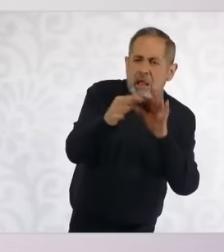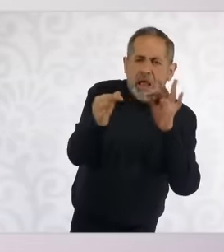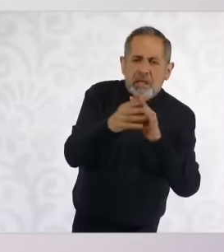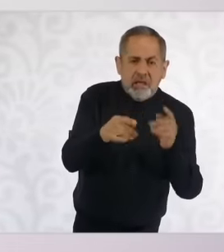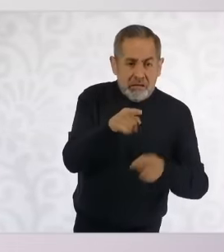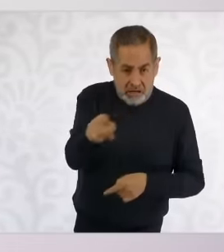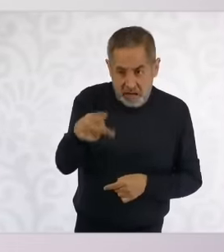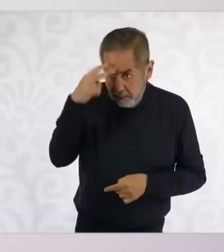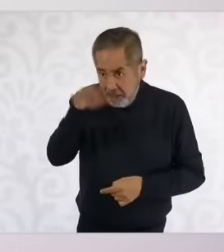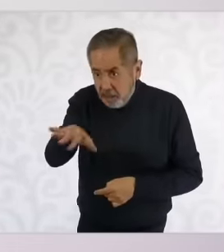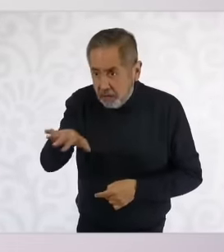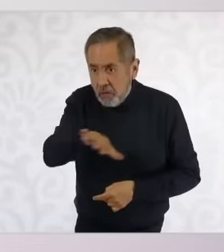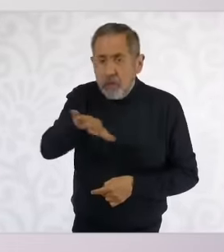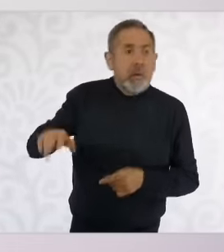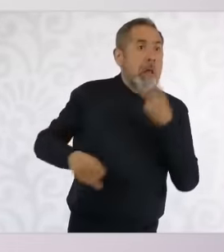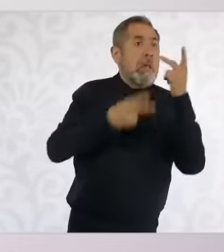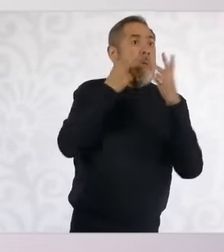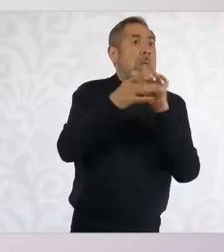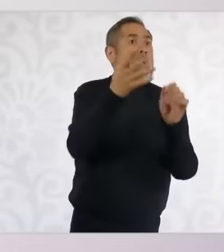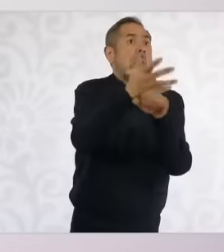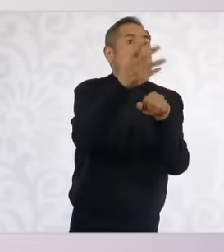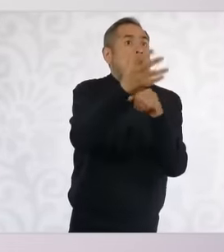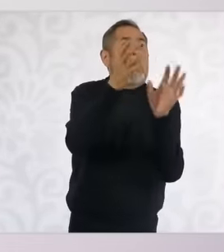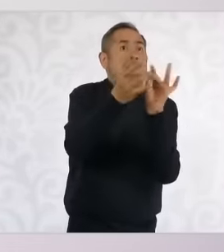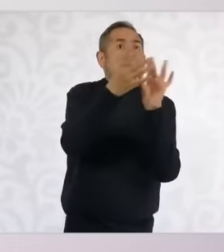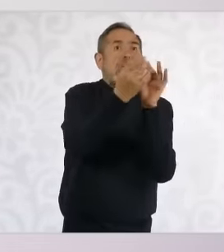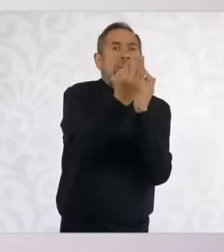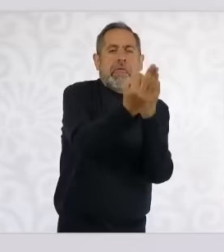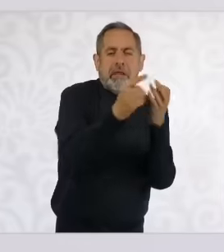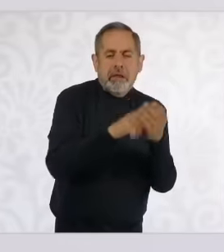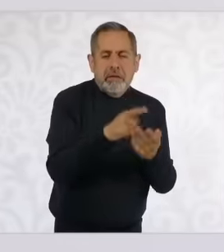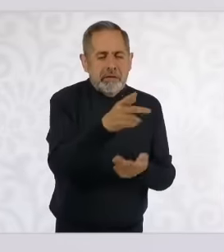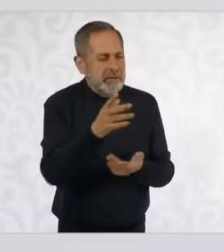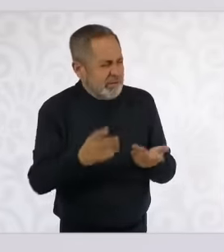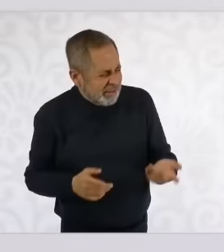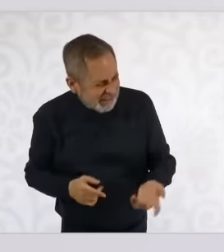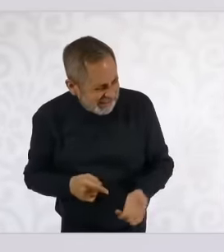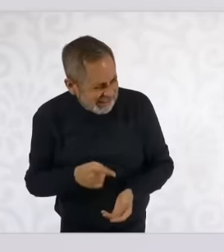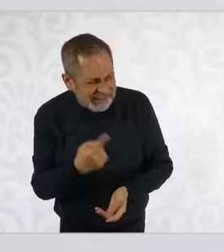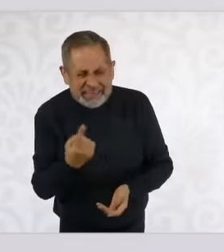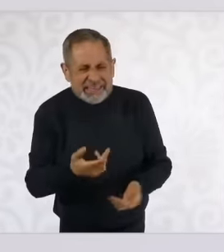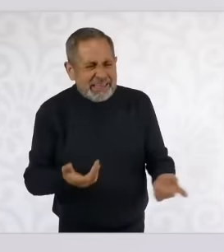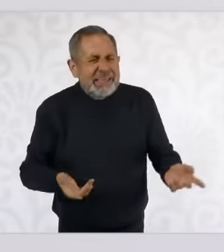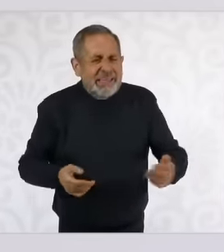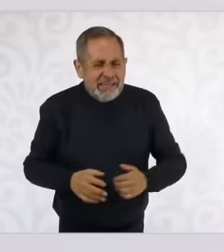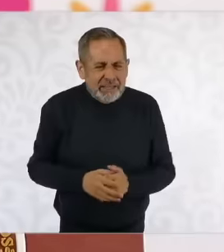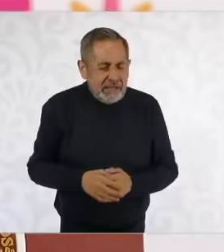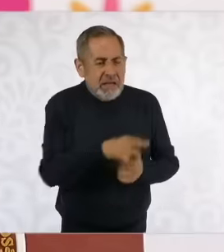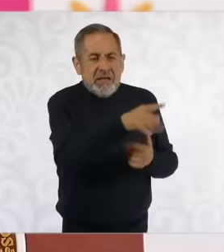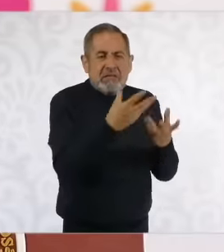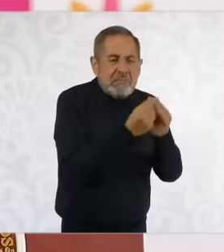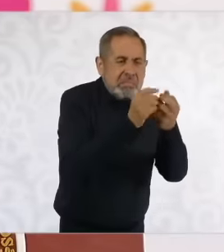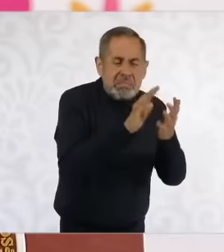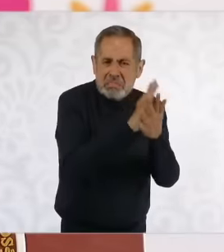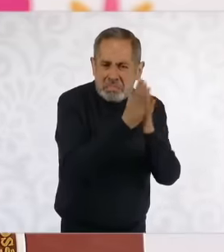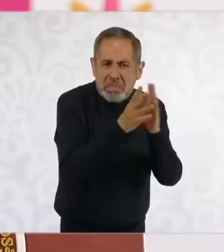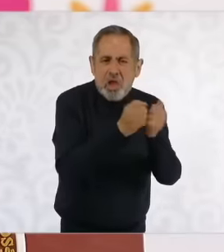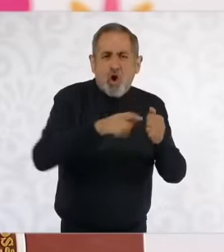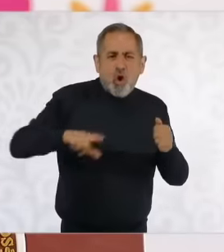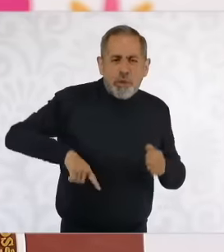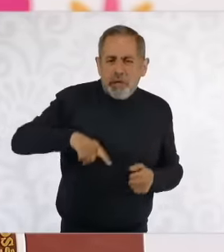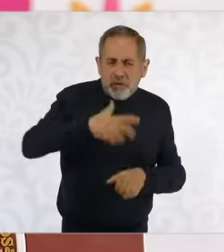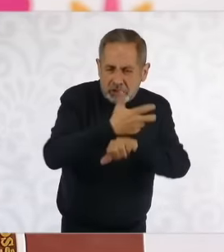to? Well, not to the Americans. Or to the United States government. Or to United States politics.